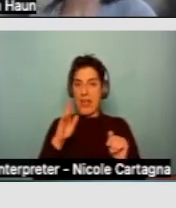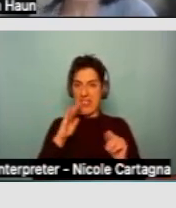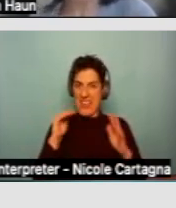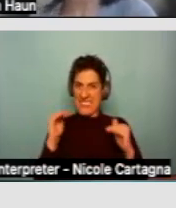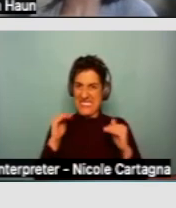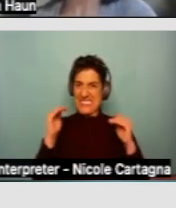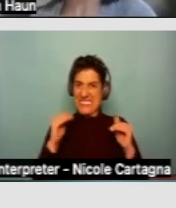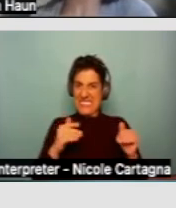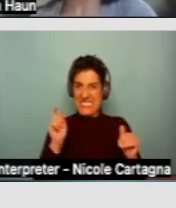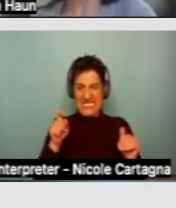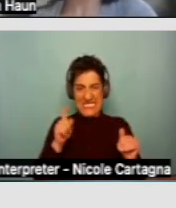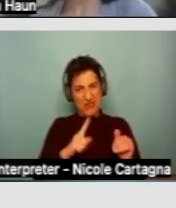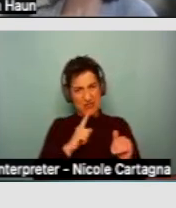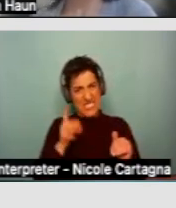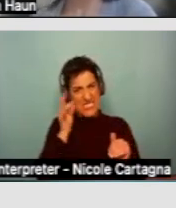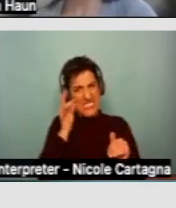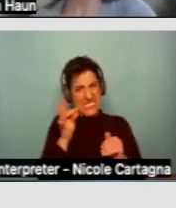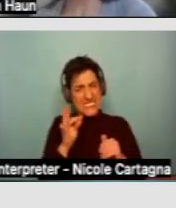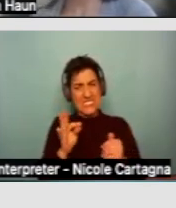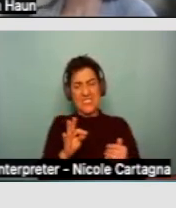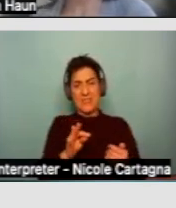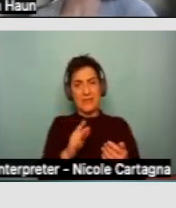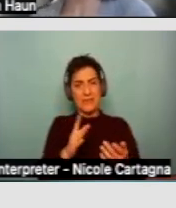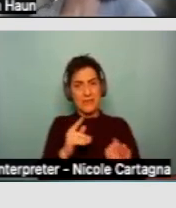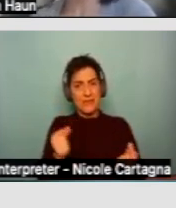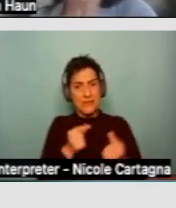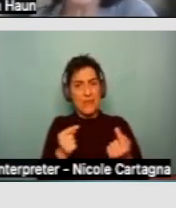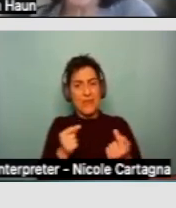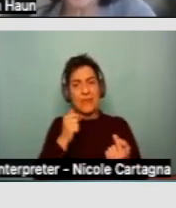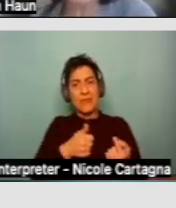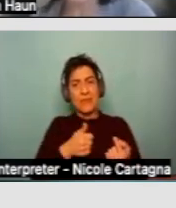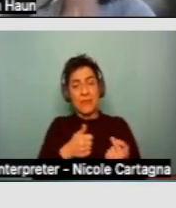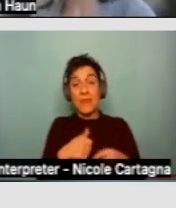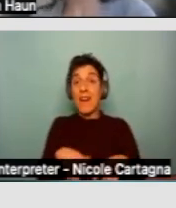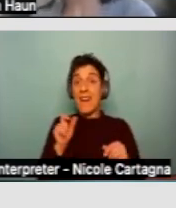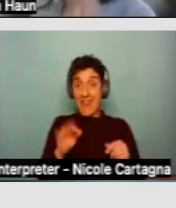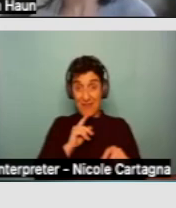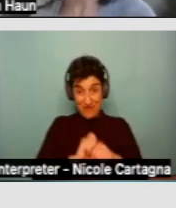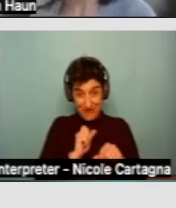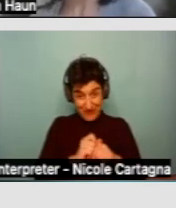However, if your client does meet that standard, there are a couple of other things that you should know.